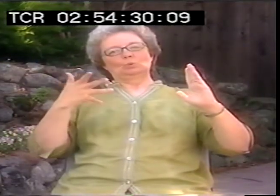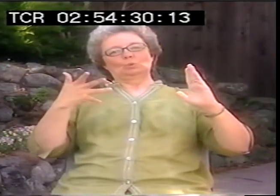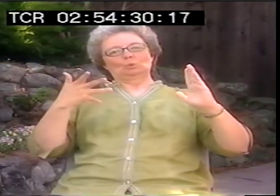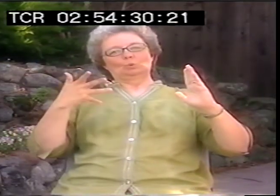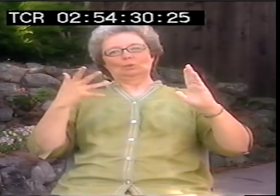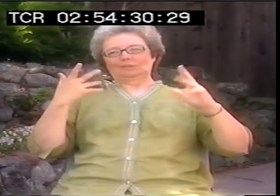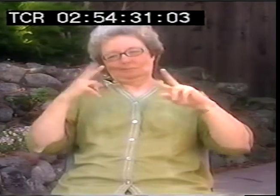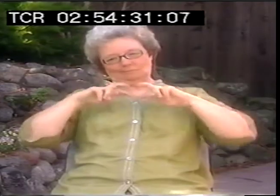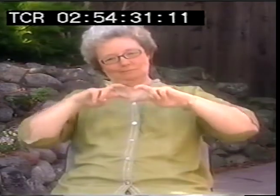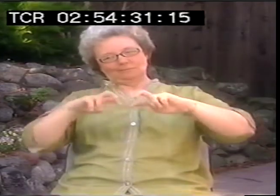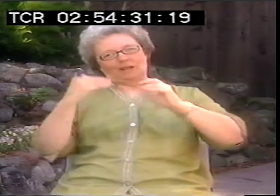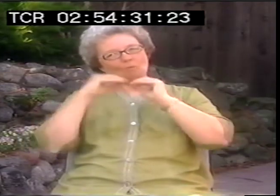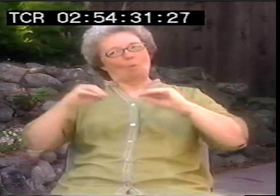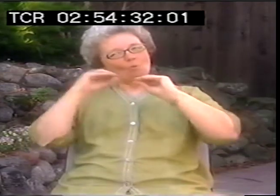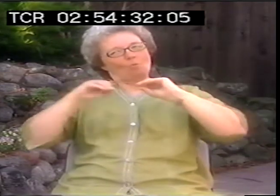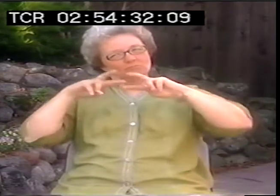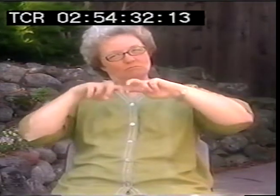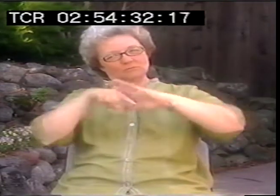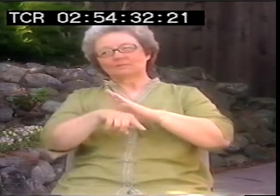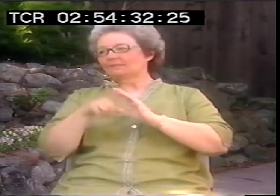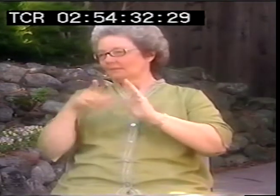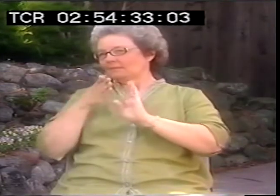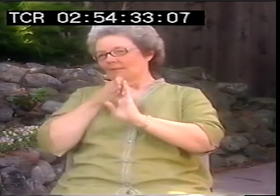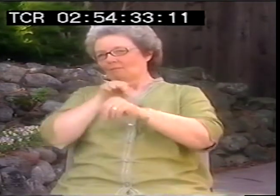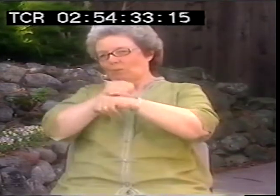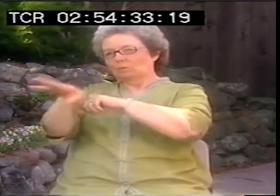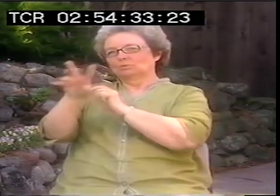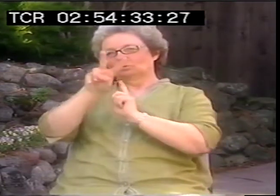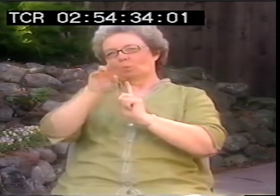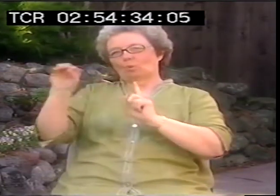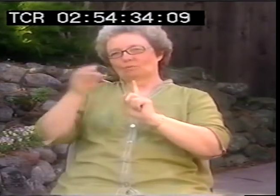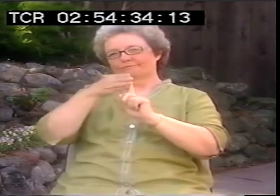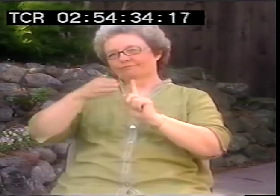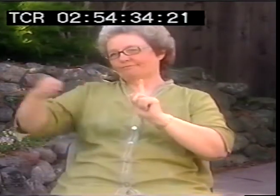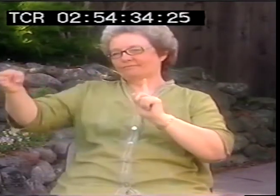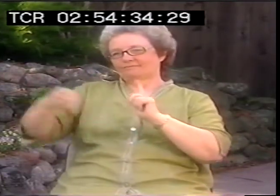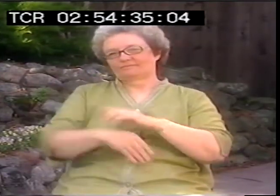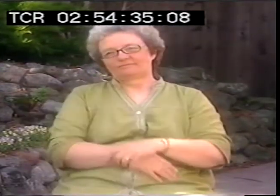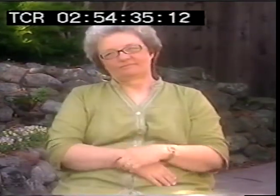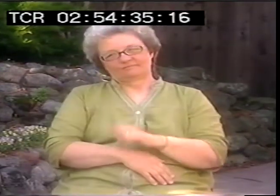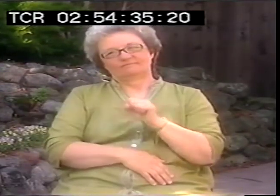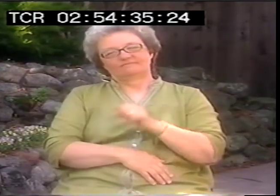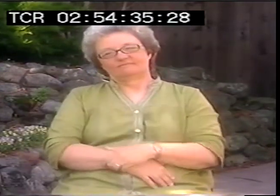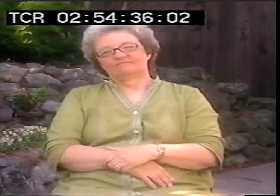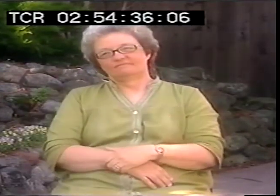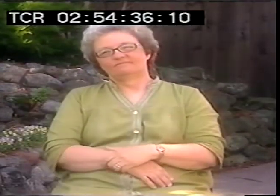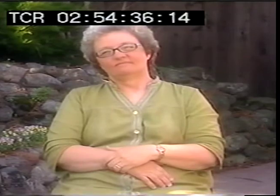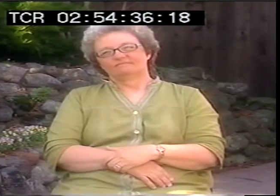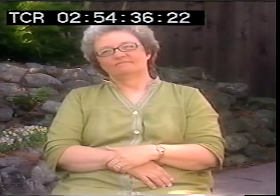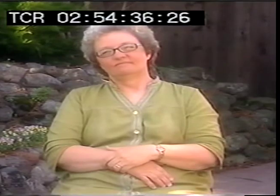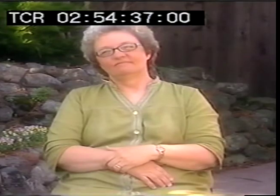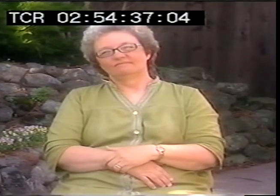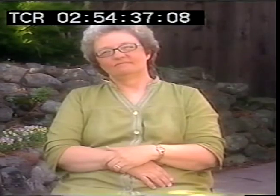about the ‘60s to the ‘90s! Looking into that time period will further inform